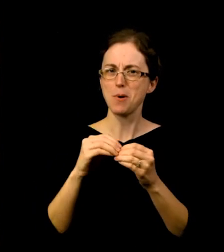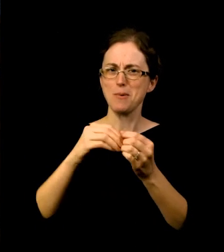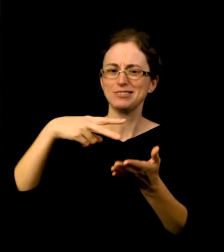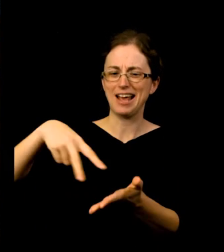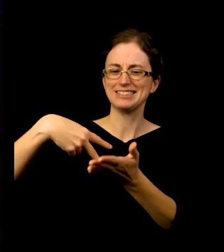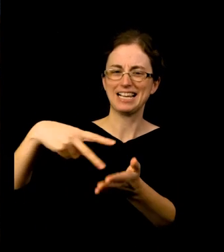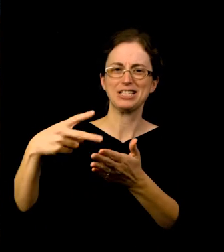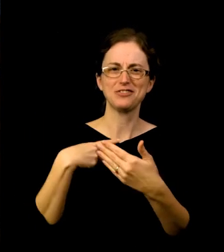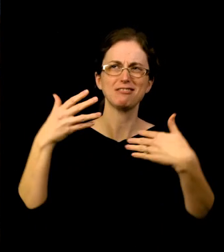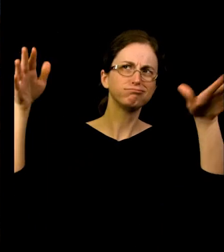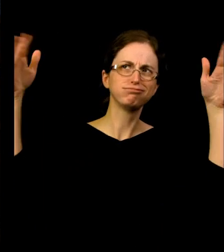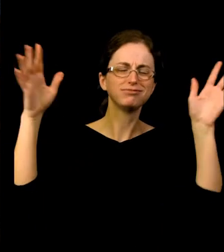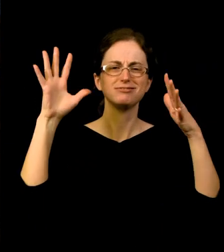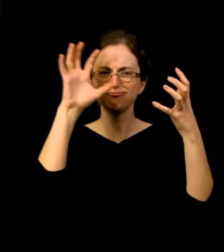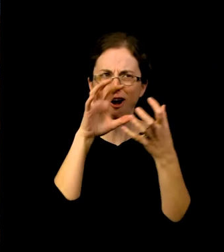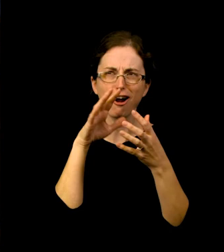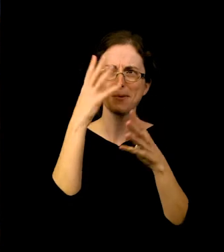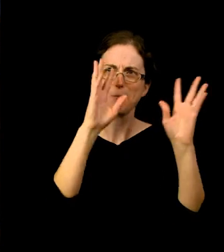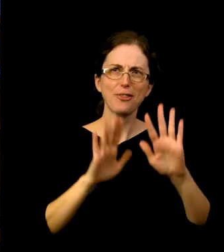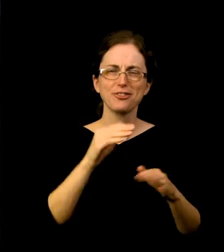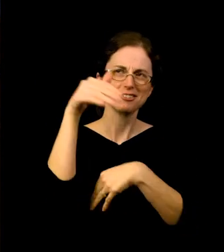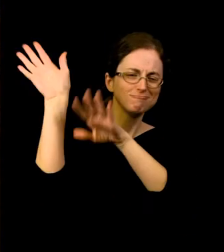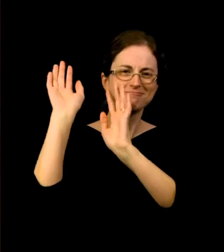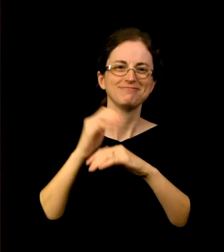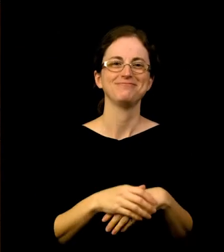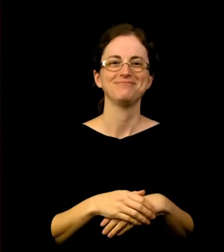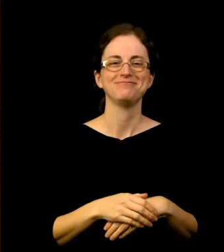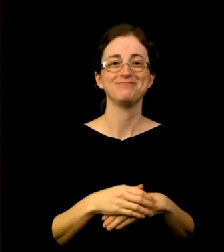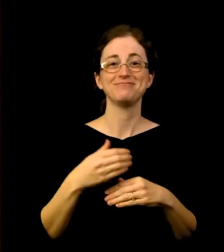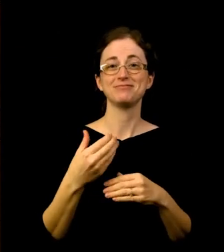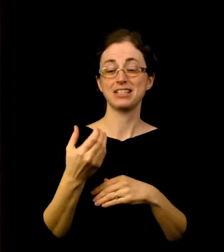Another program that we rolled out last year and are excited to continue is the Sustainability Labs -